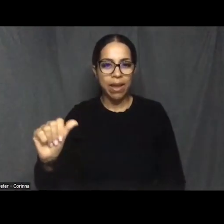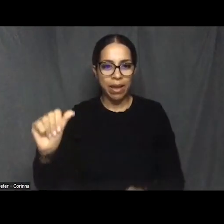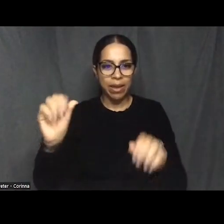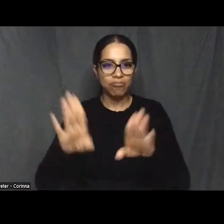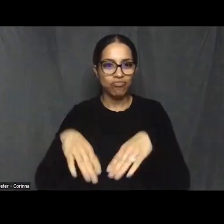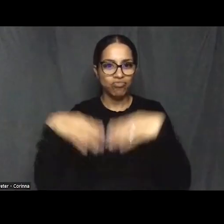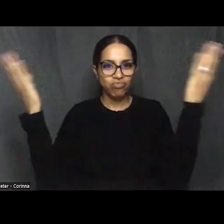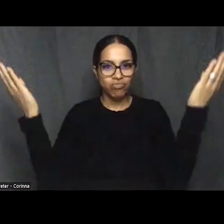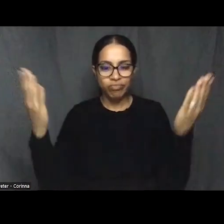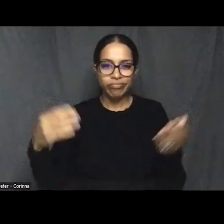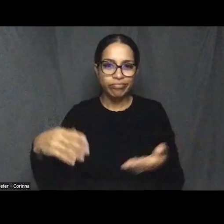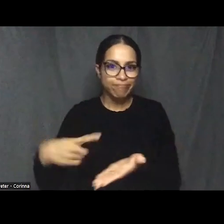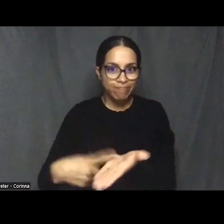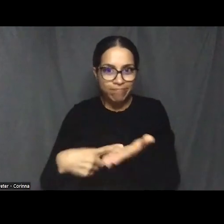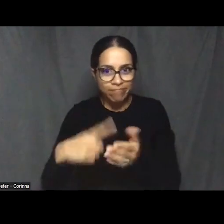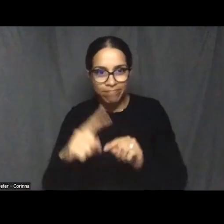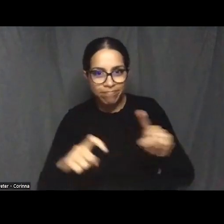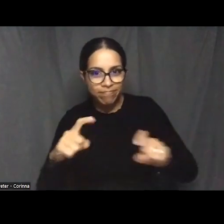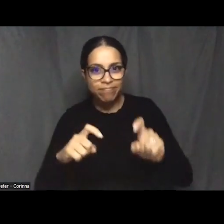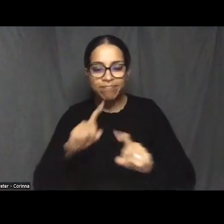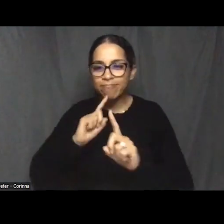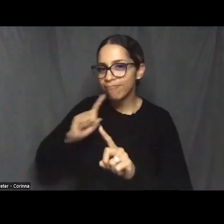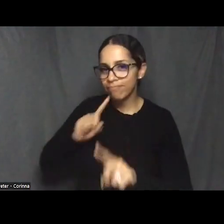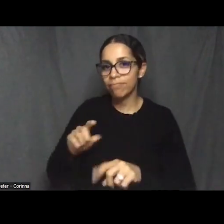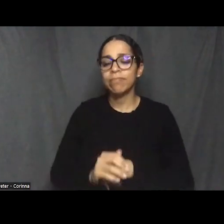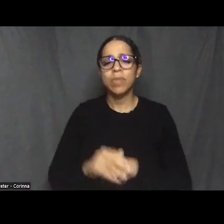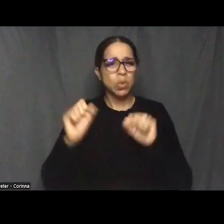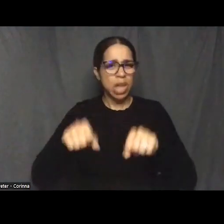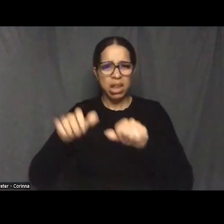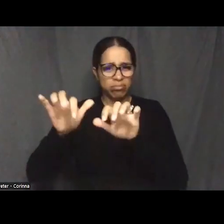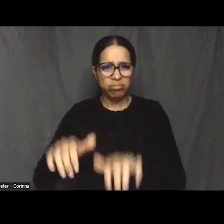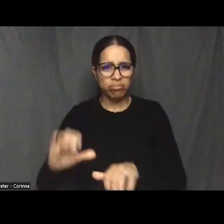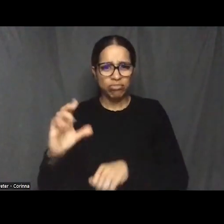You can add your questions to the chat at any time and then we'll go back